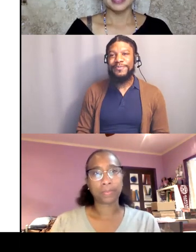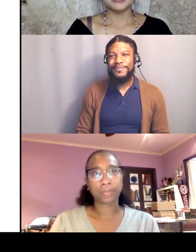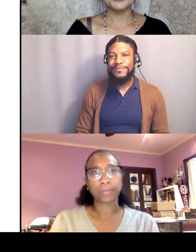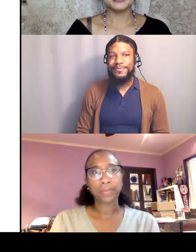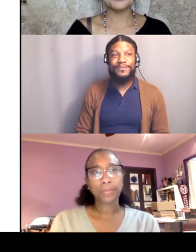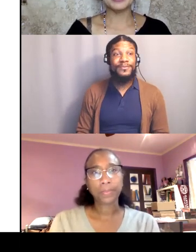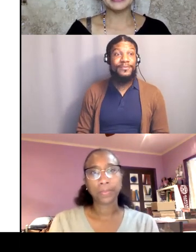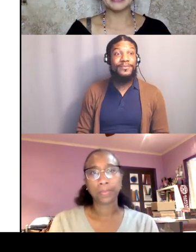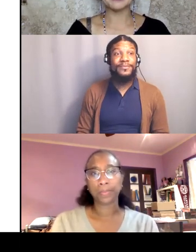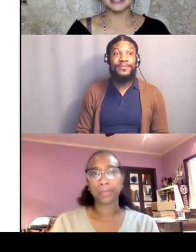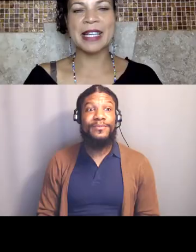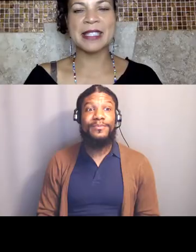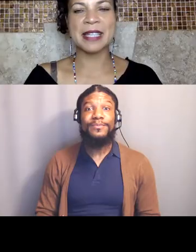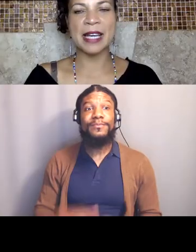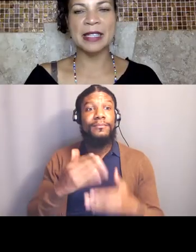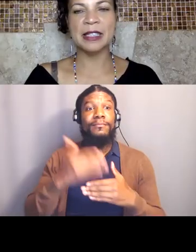And who can read our last slide?